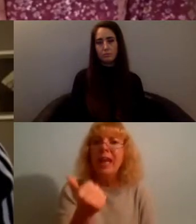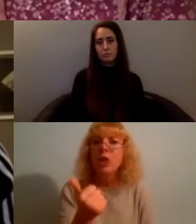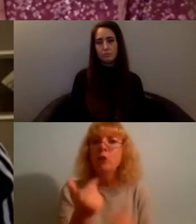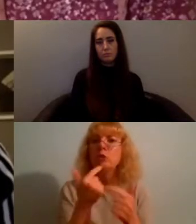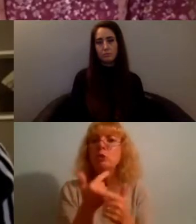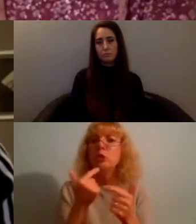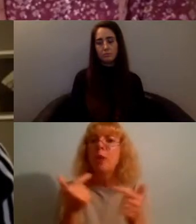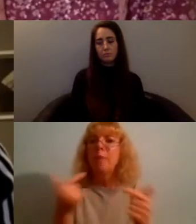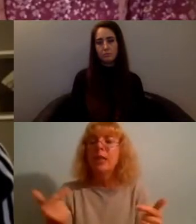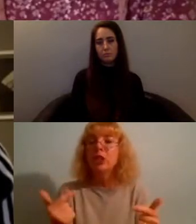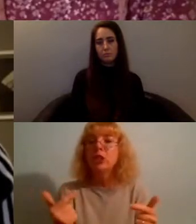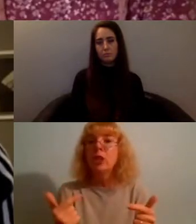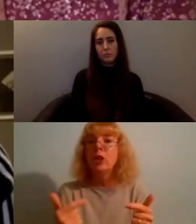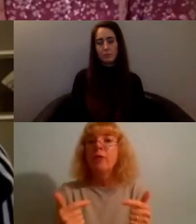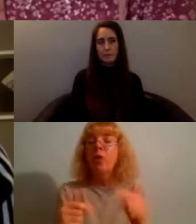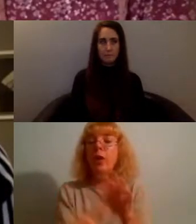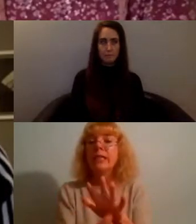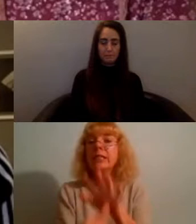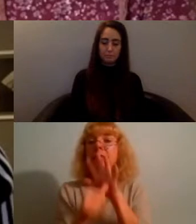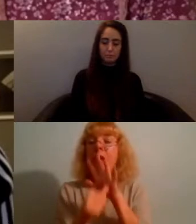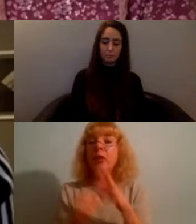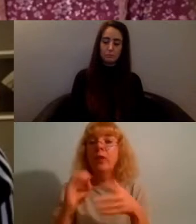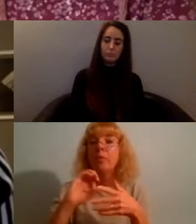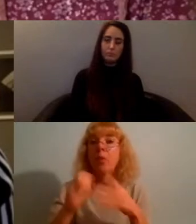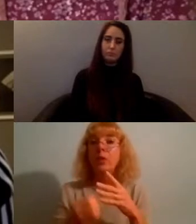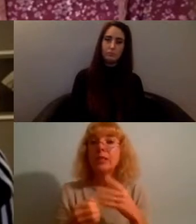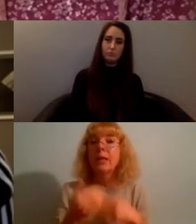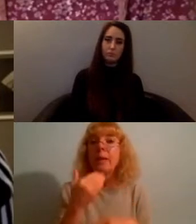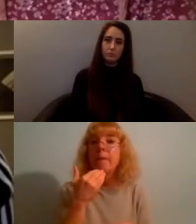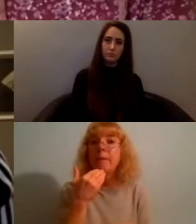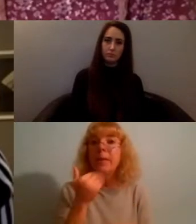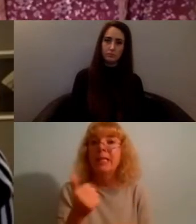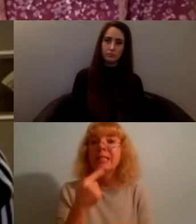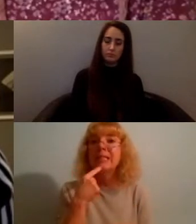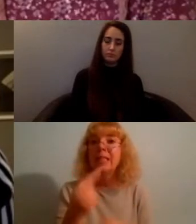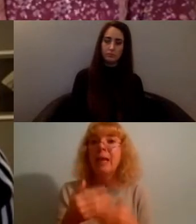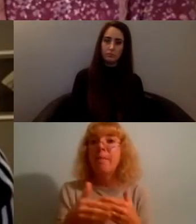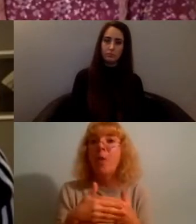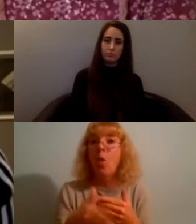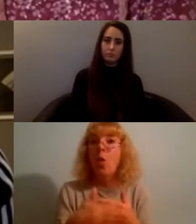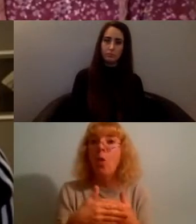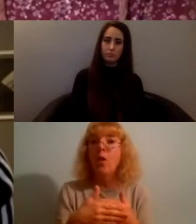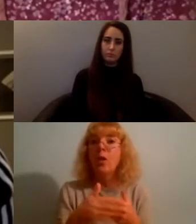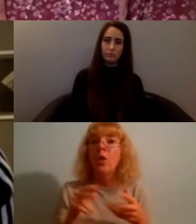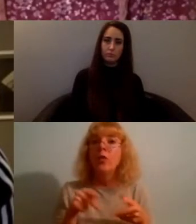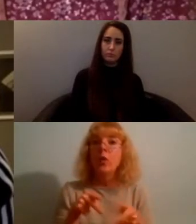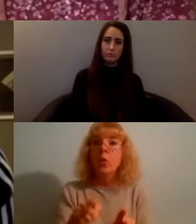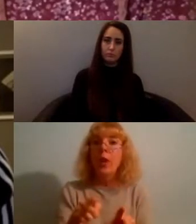inspiring points could could you please say more on the ways we might practically resist